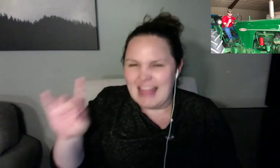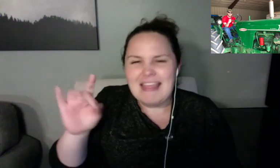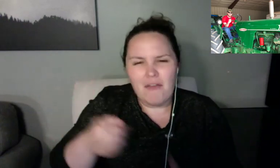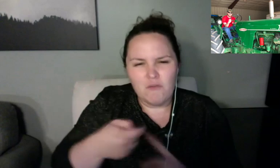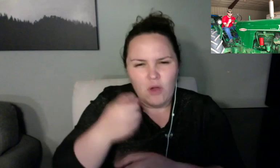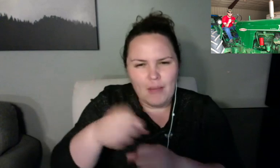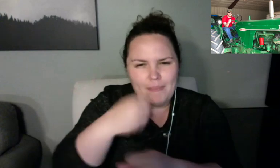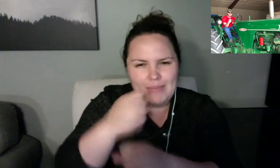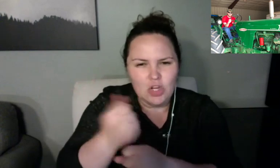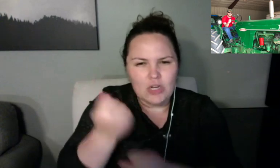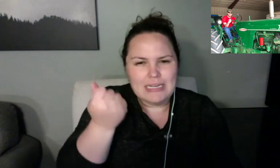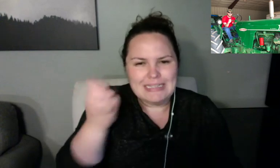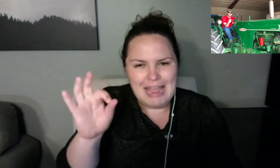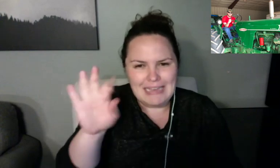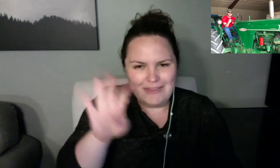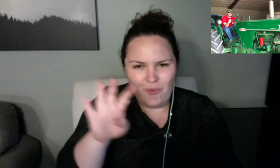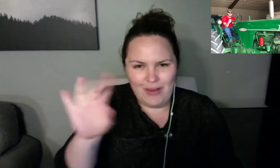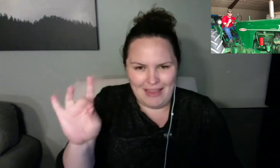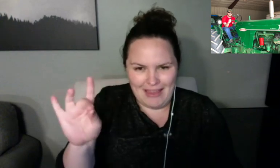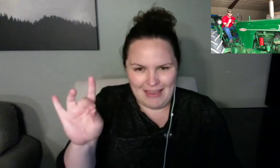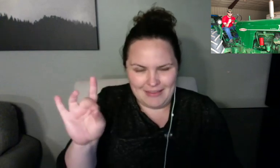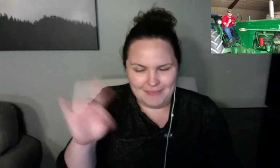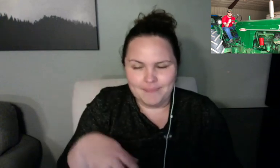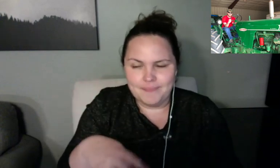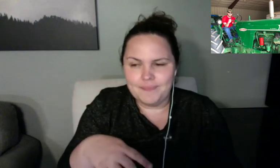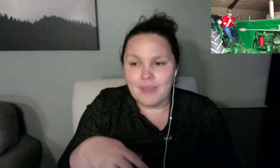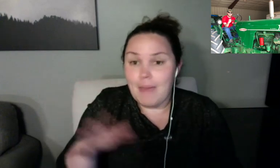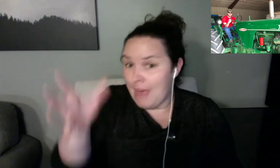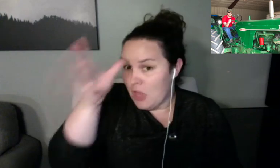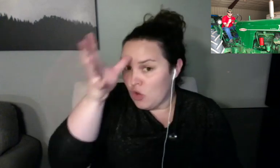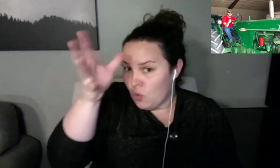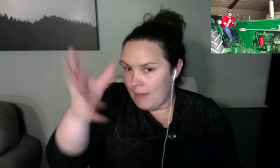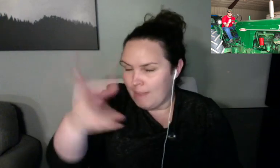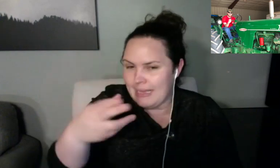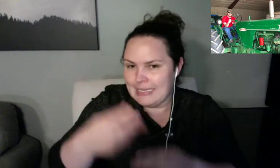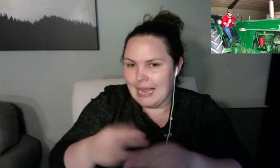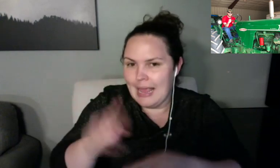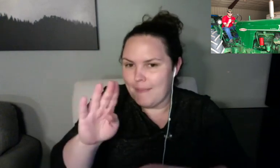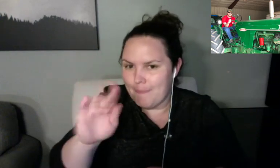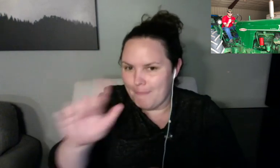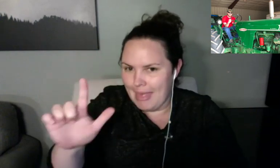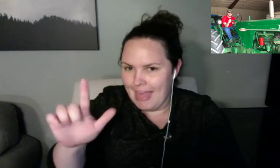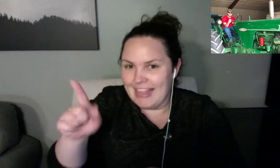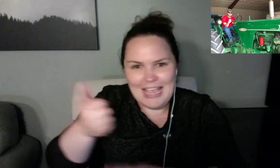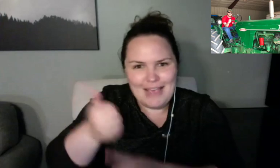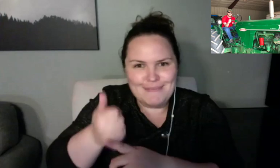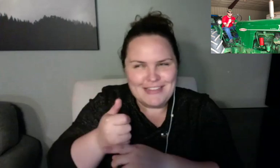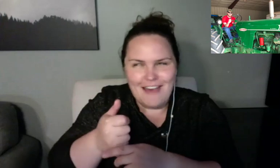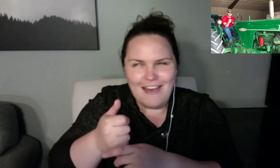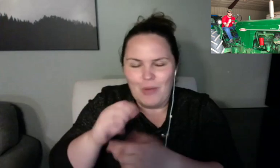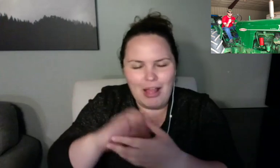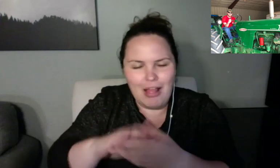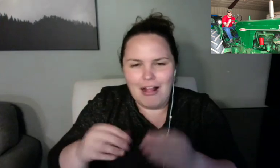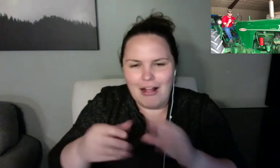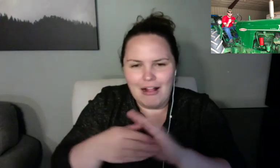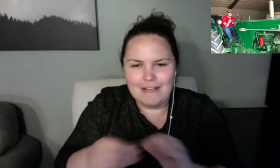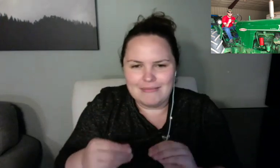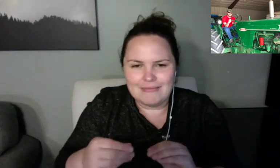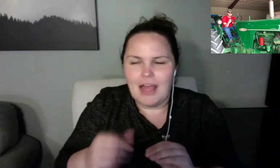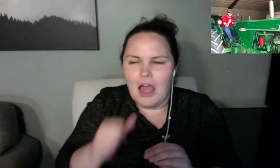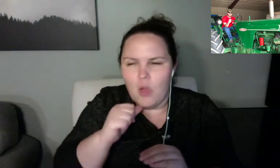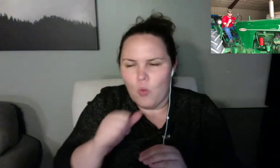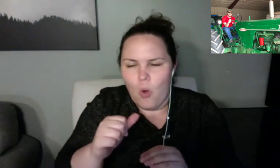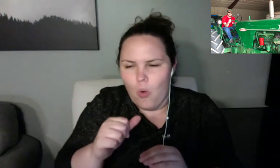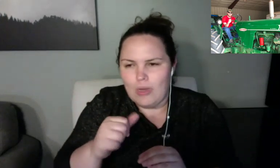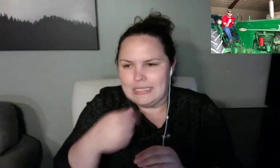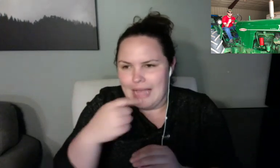I can pretty much count on hearing about it every time I visit the dentist.